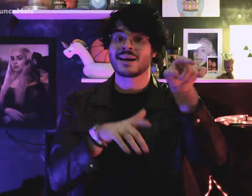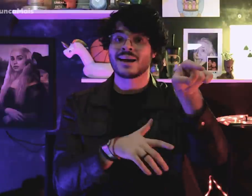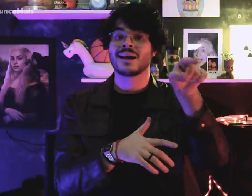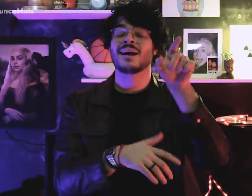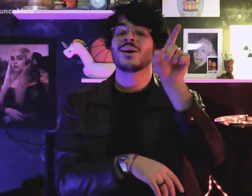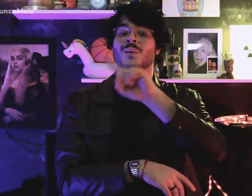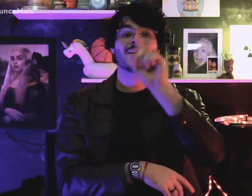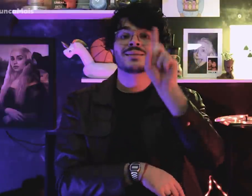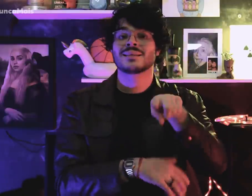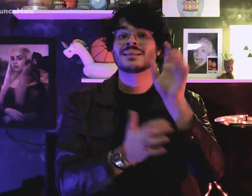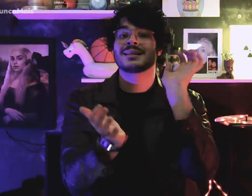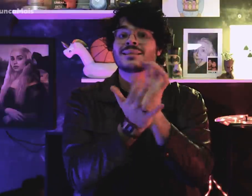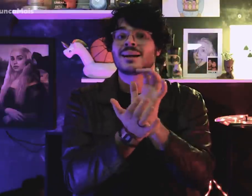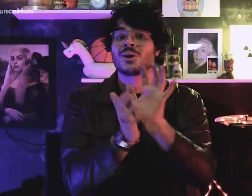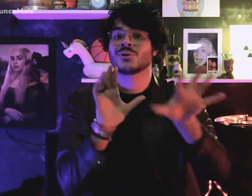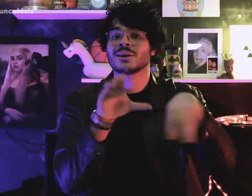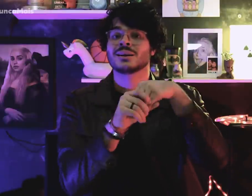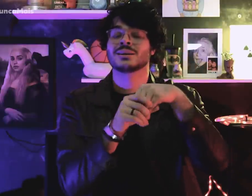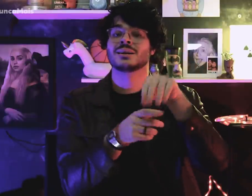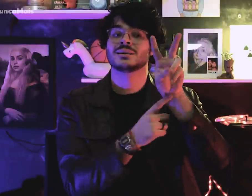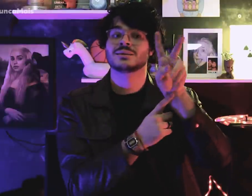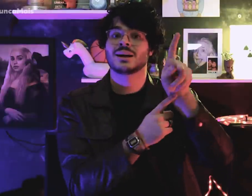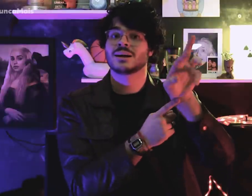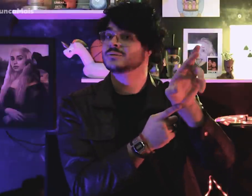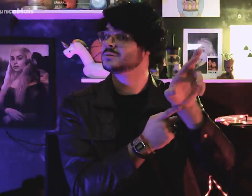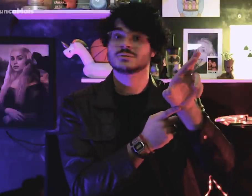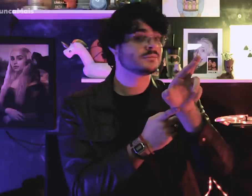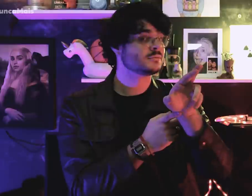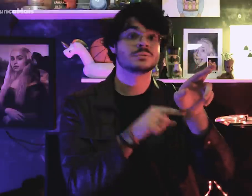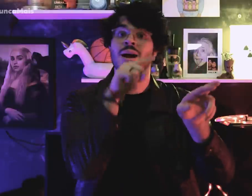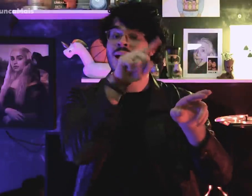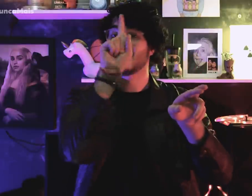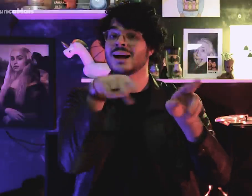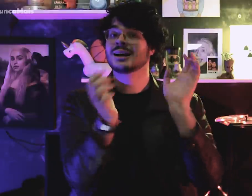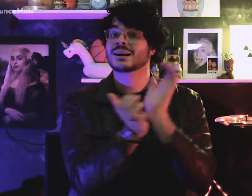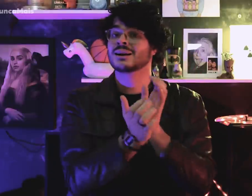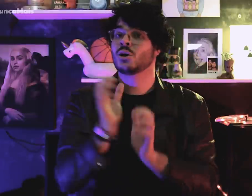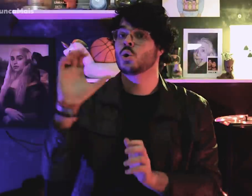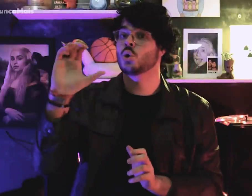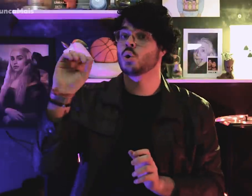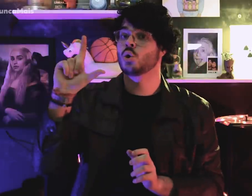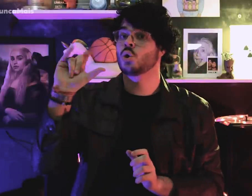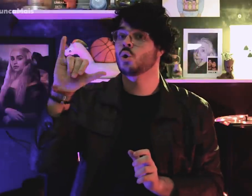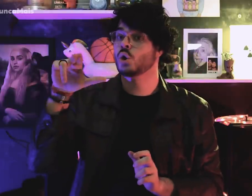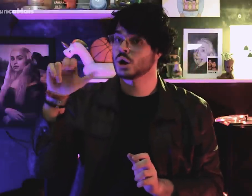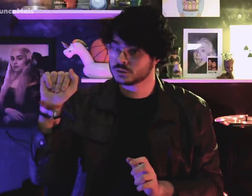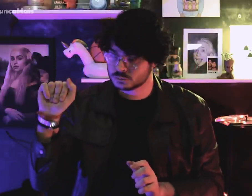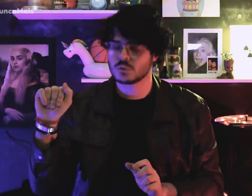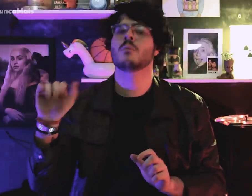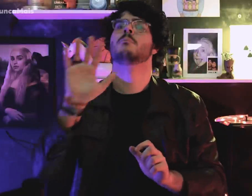In fact, she was not from VPR, was from the HILL,